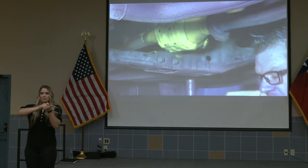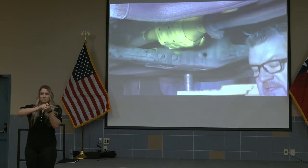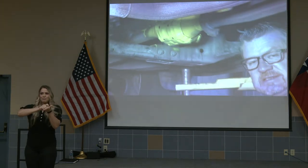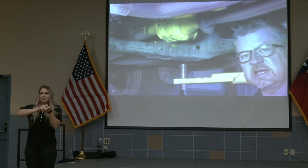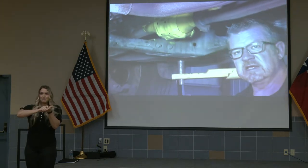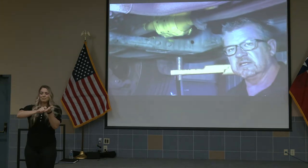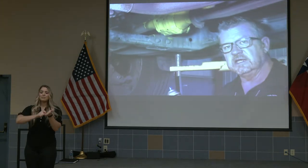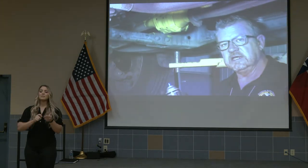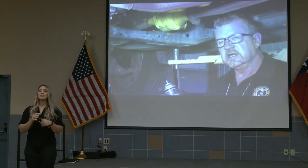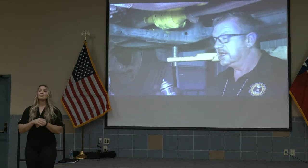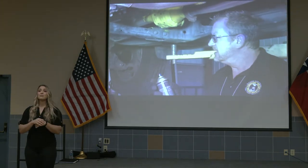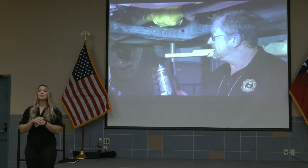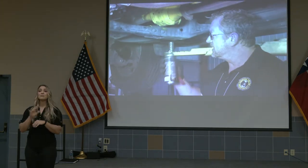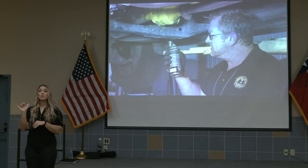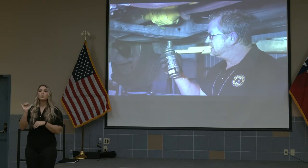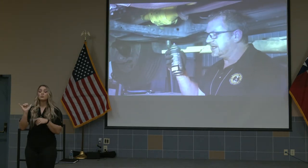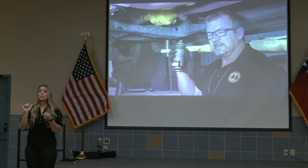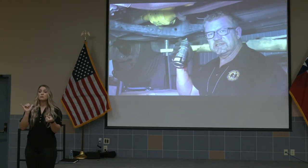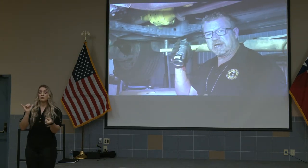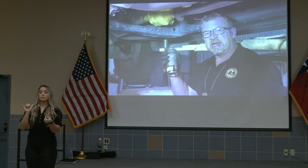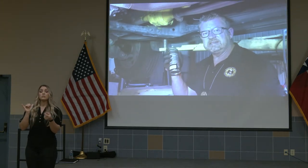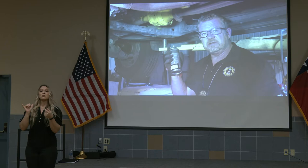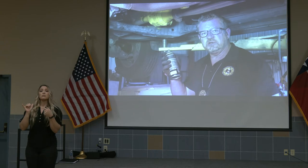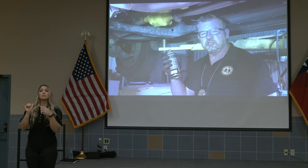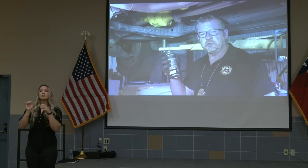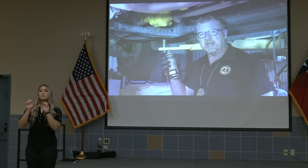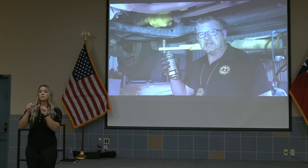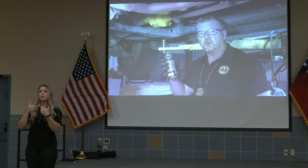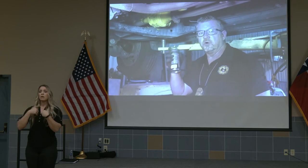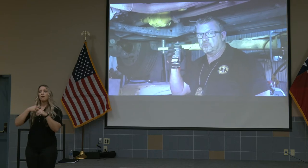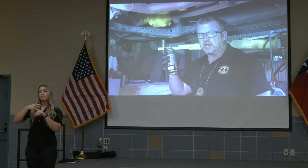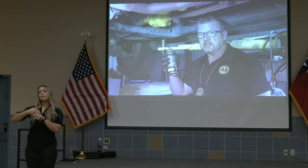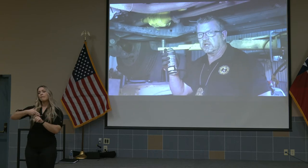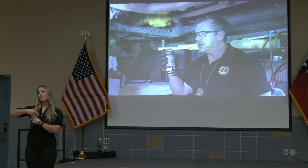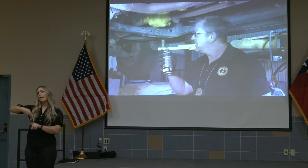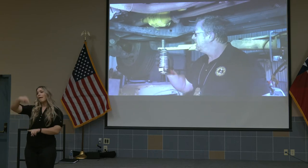And secondly, it's actually take something high temperature paint, a real bright color,